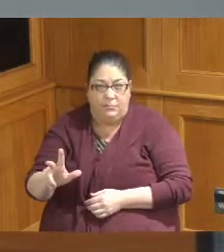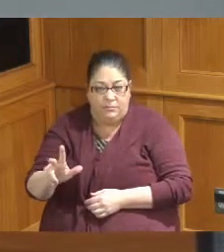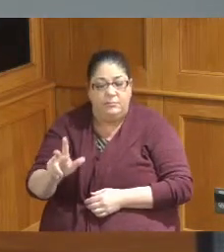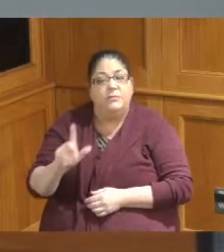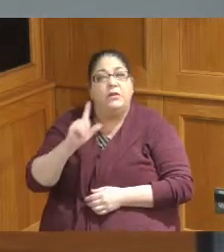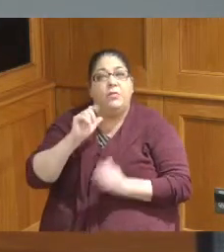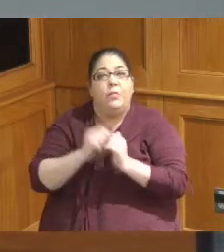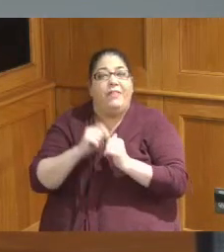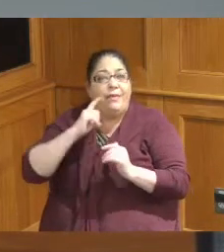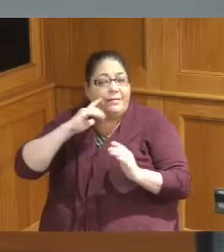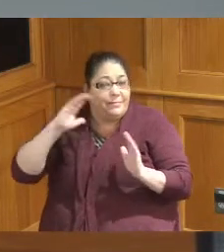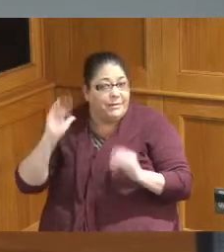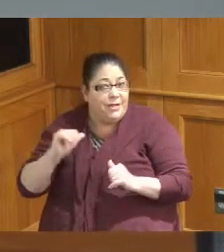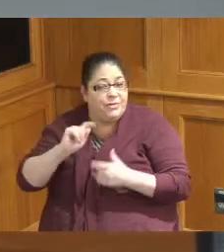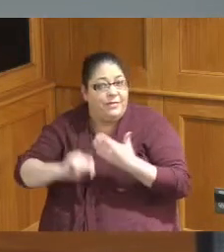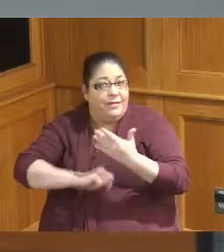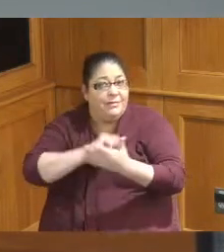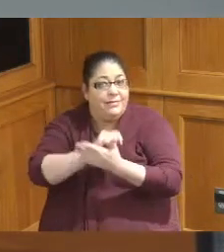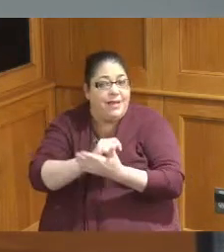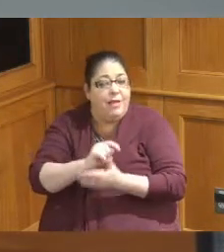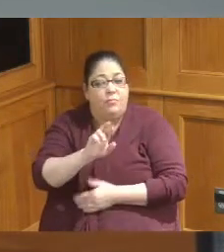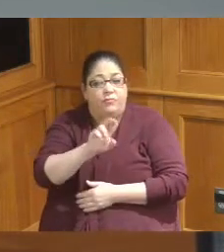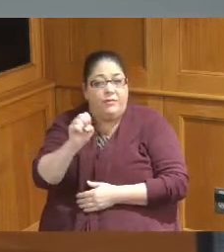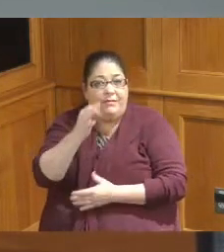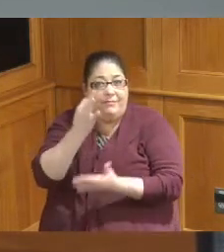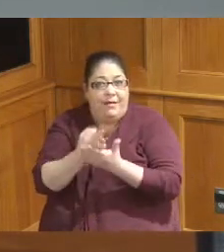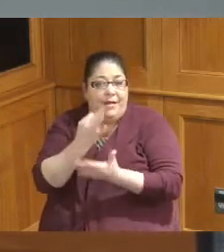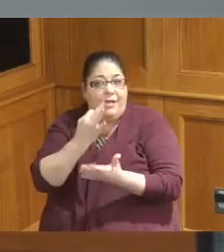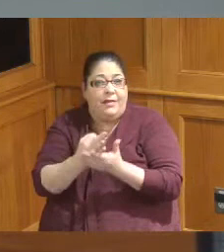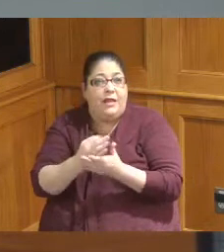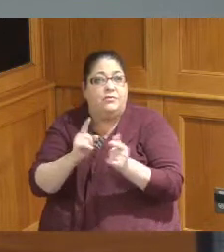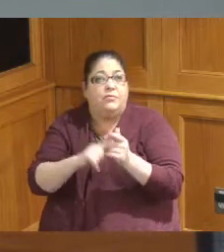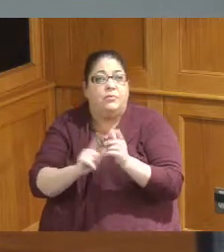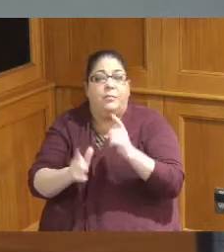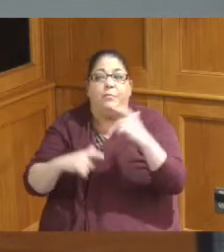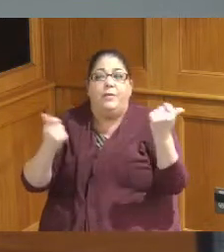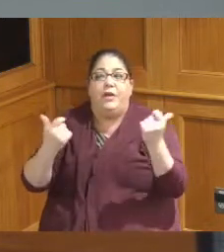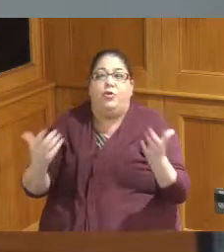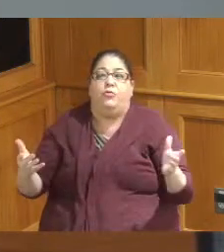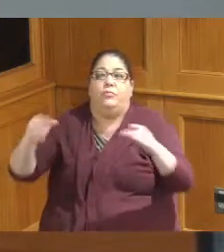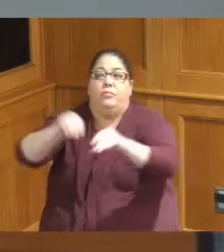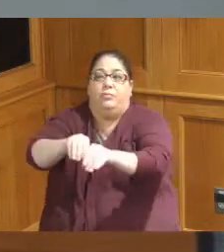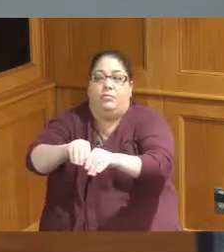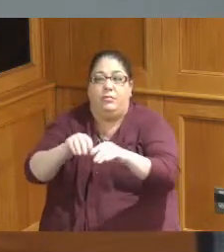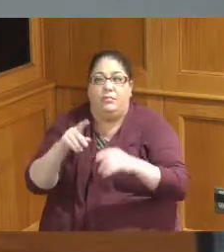that at that time we would refinance them into the broader package of whatever that Convent broader